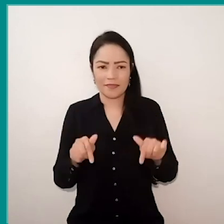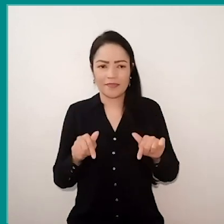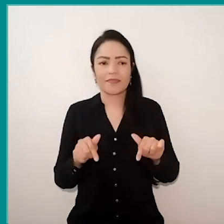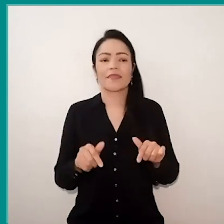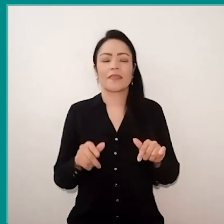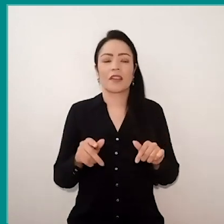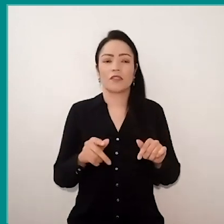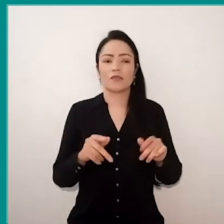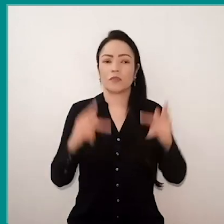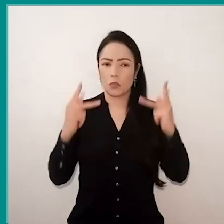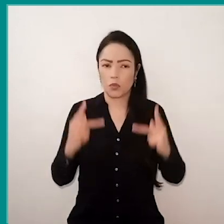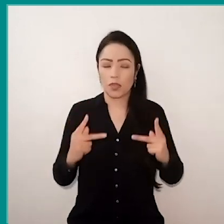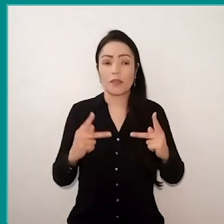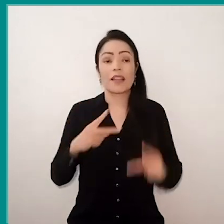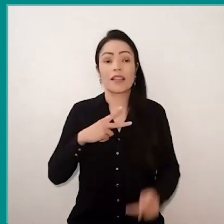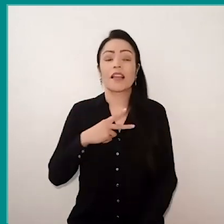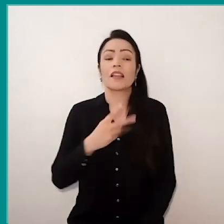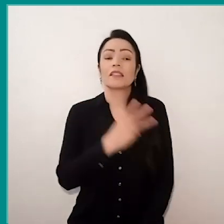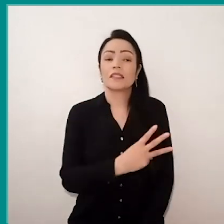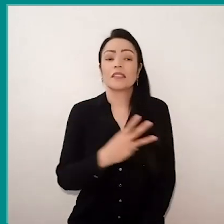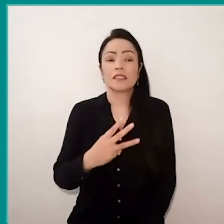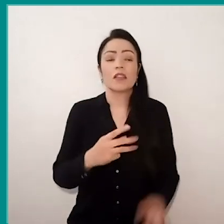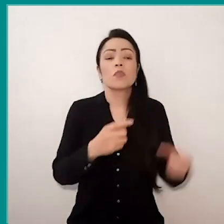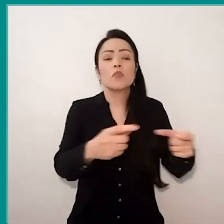it is in 33 units of the São Paulo regional,